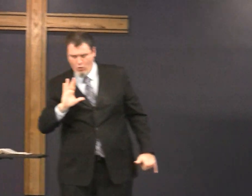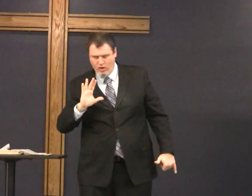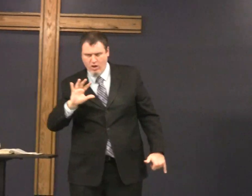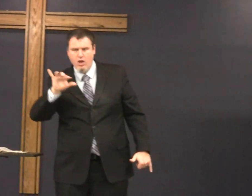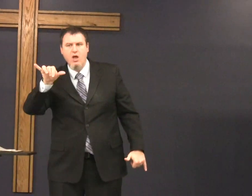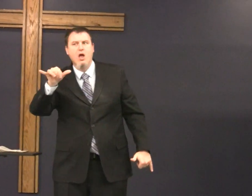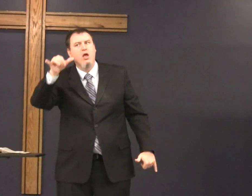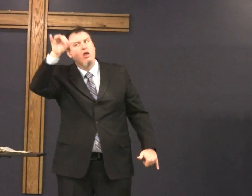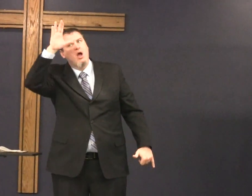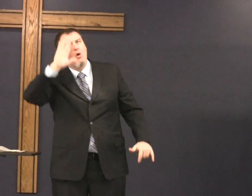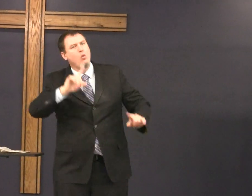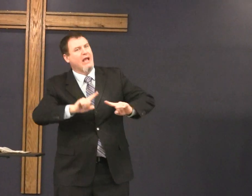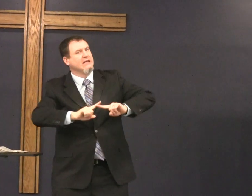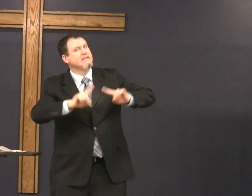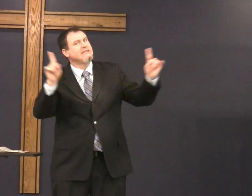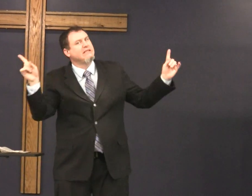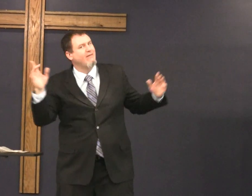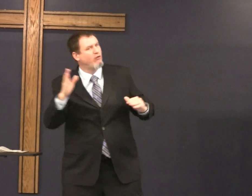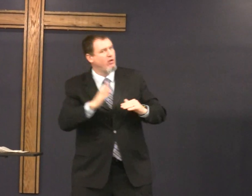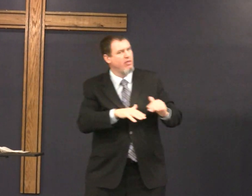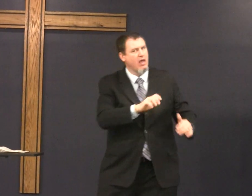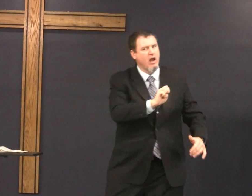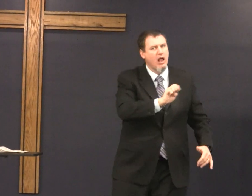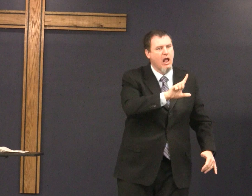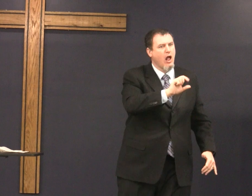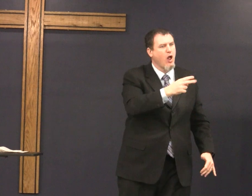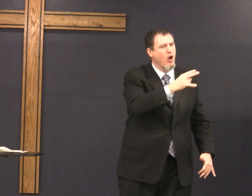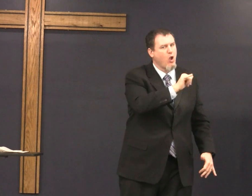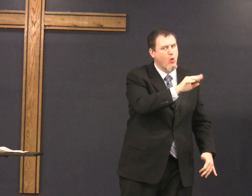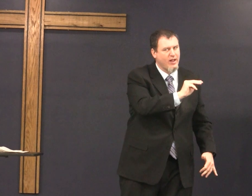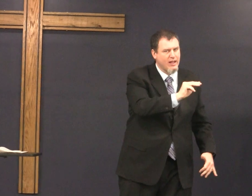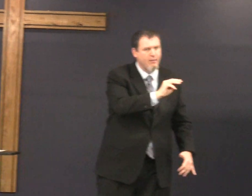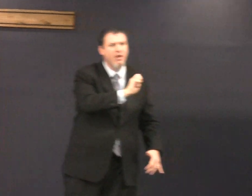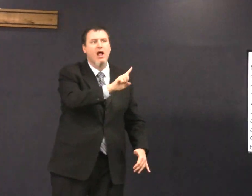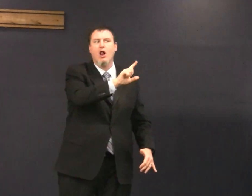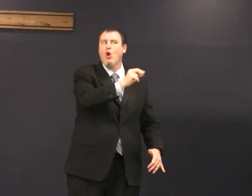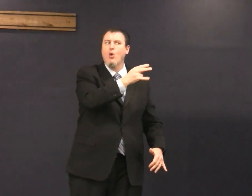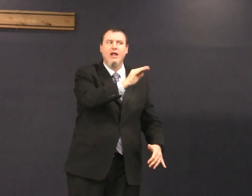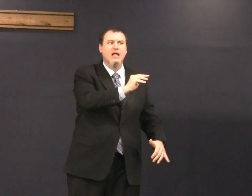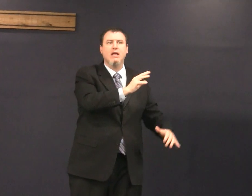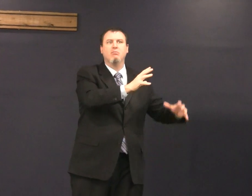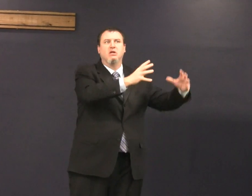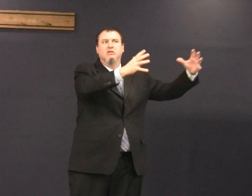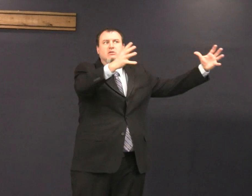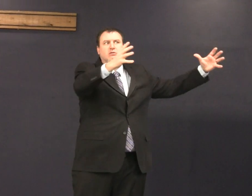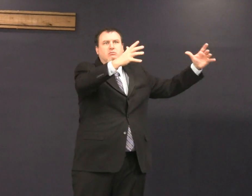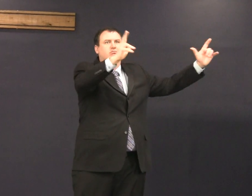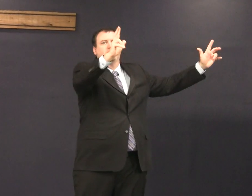Yahweh is different than Elohim Elohim